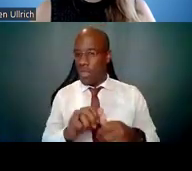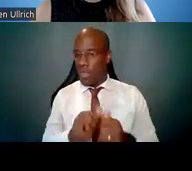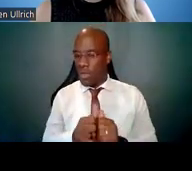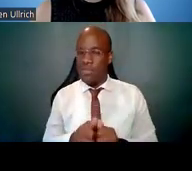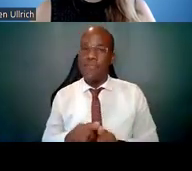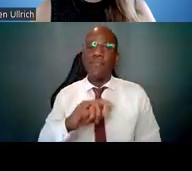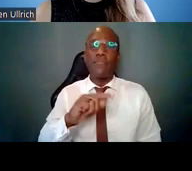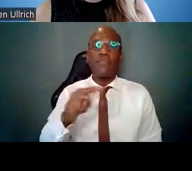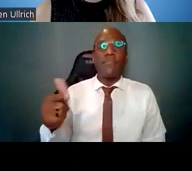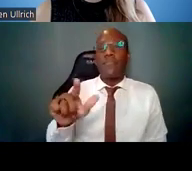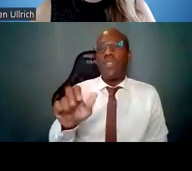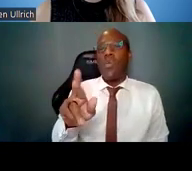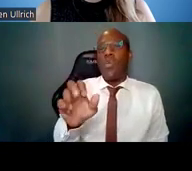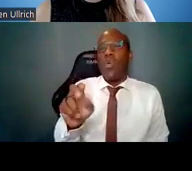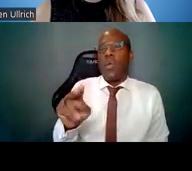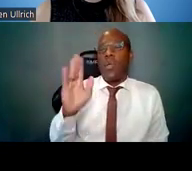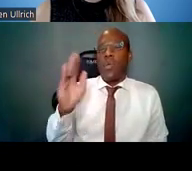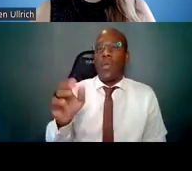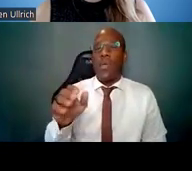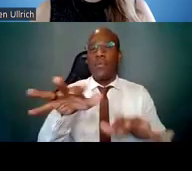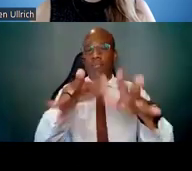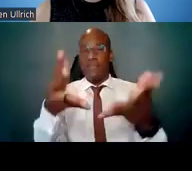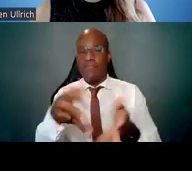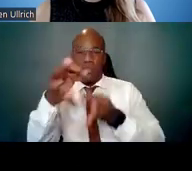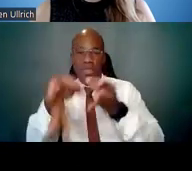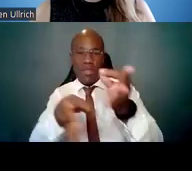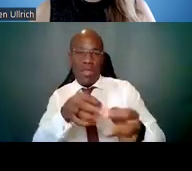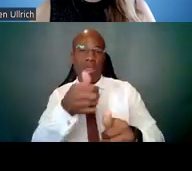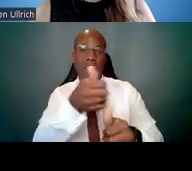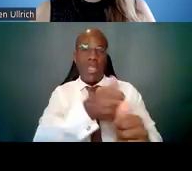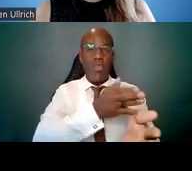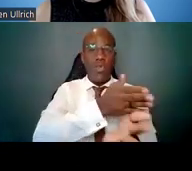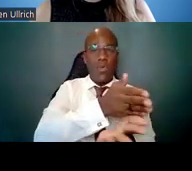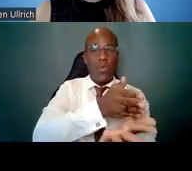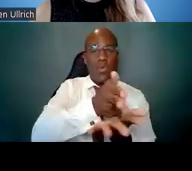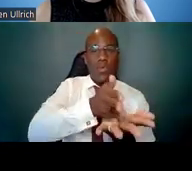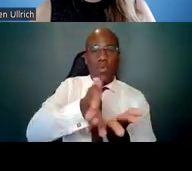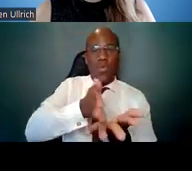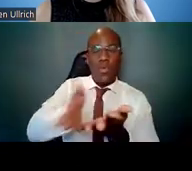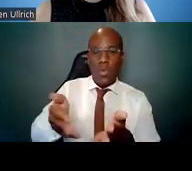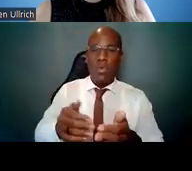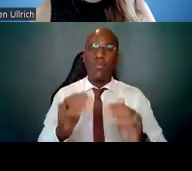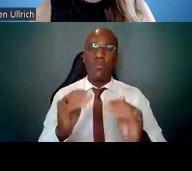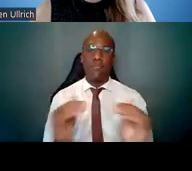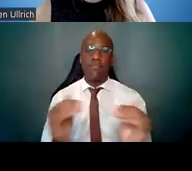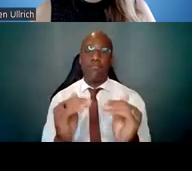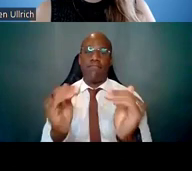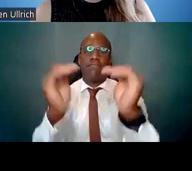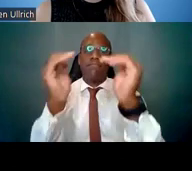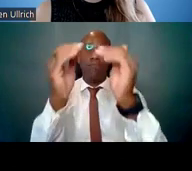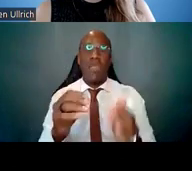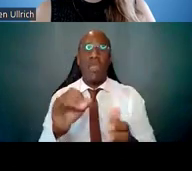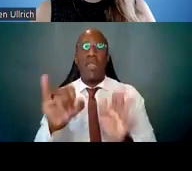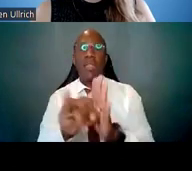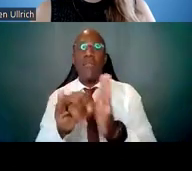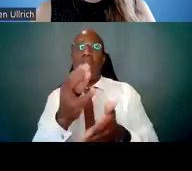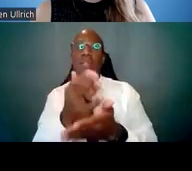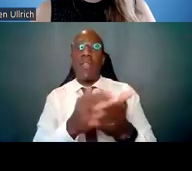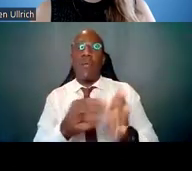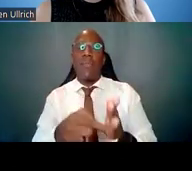by career level, and identify some of the criteria that you need to meet for each of them.